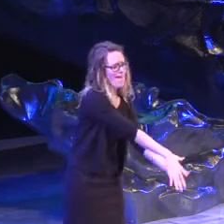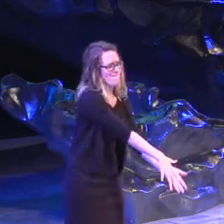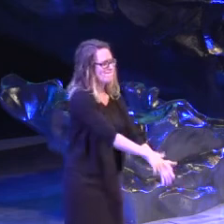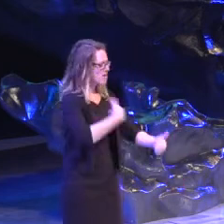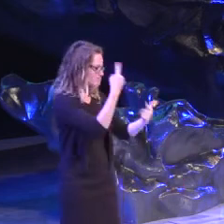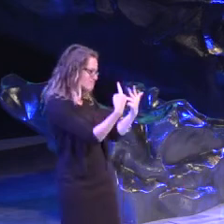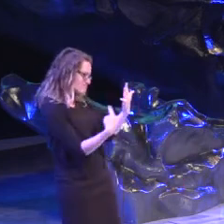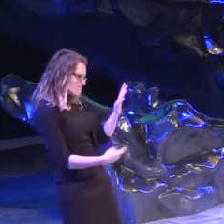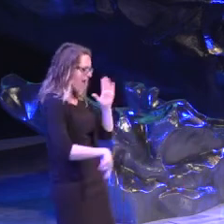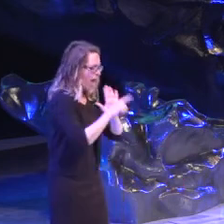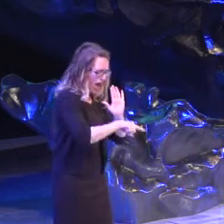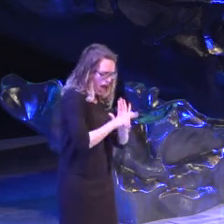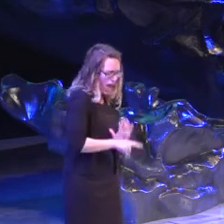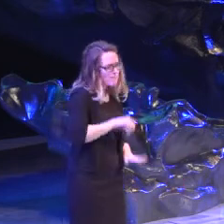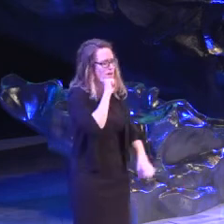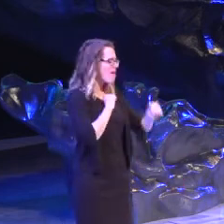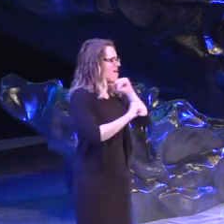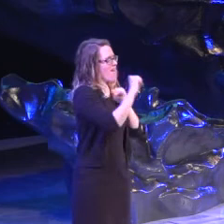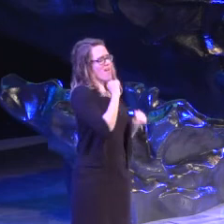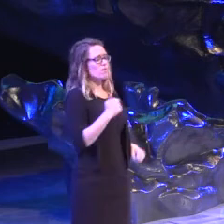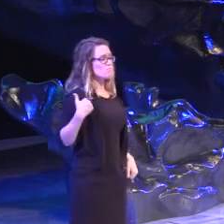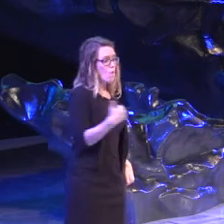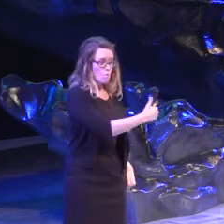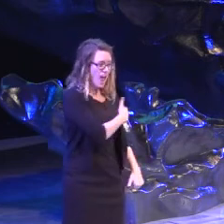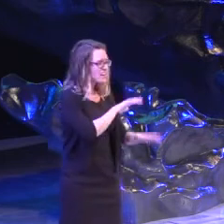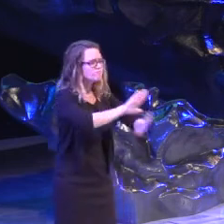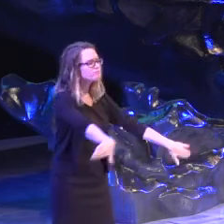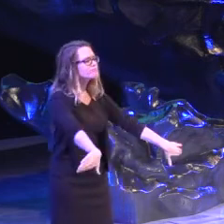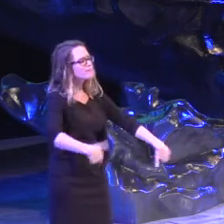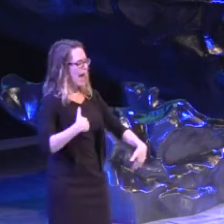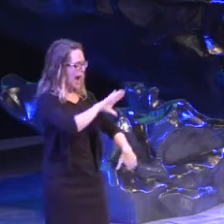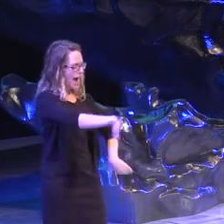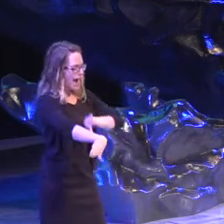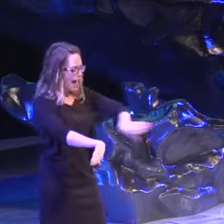That these things are happening to we I'm struck with disbelief, yes, yes.